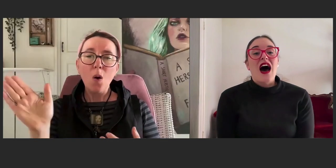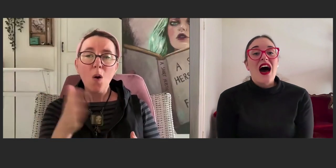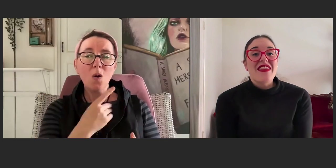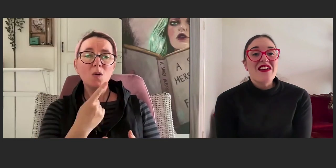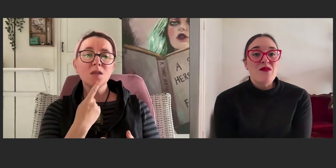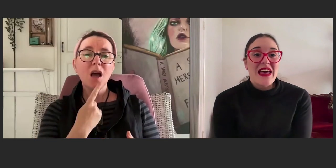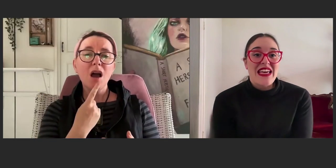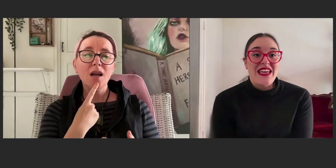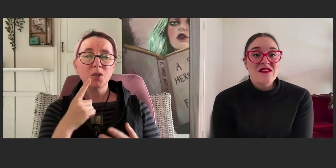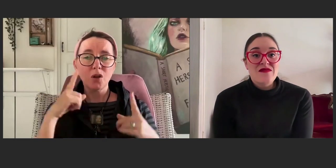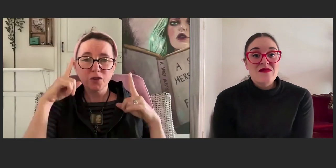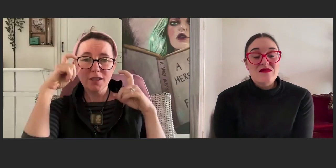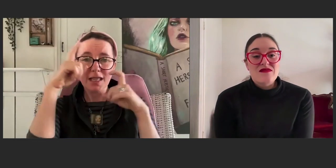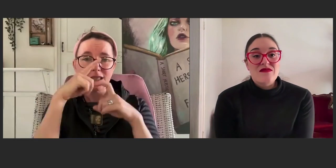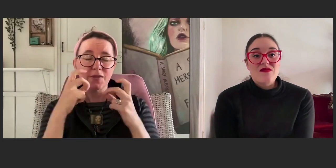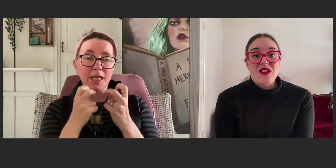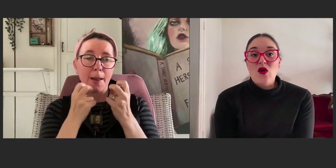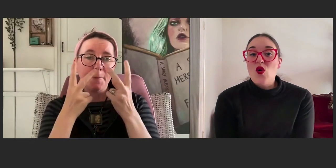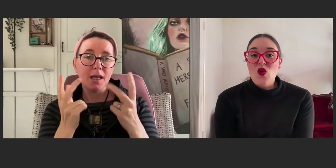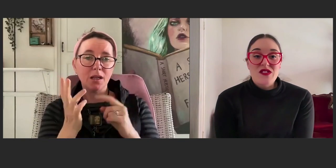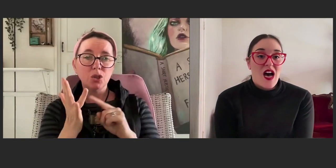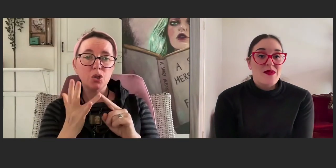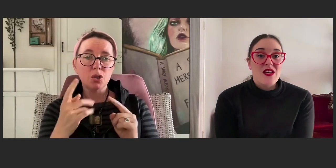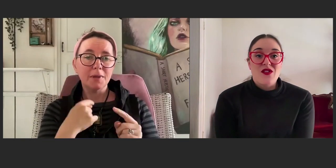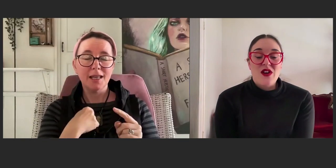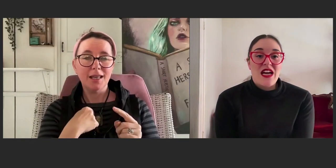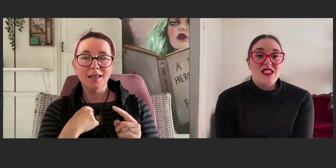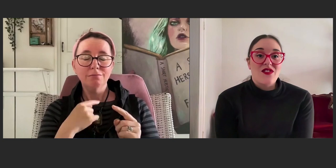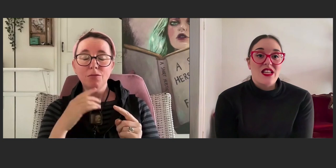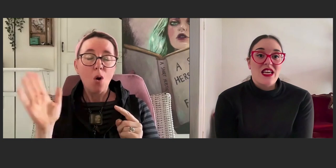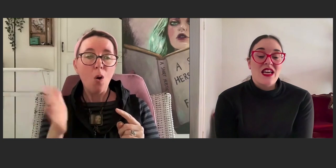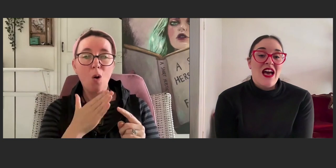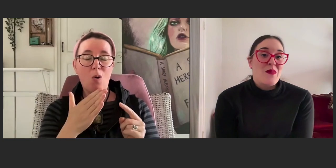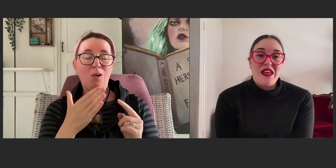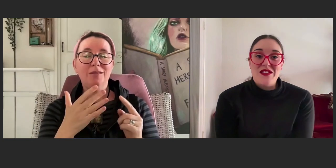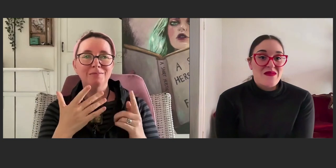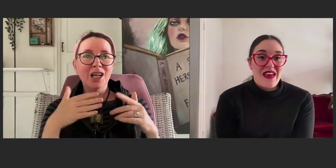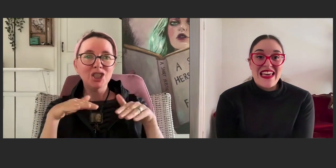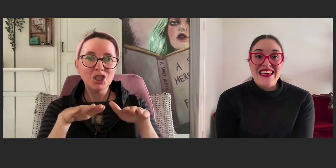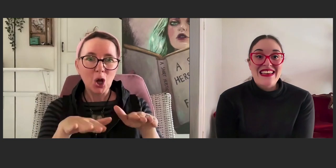I think for me, all types of creativity appeal to me.